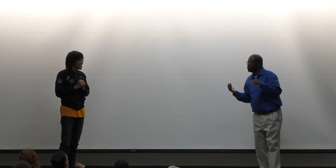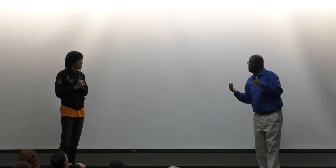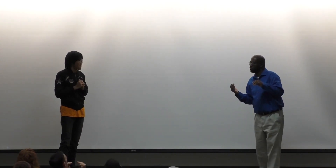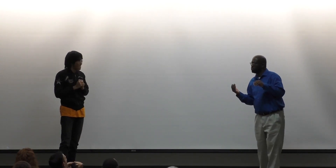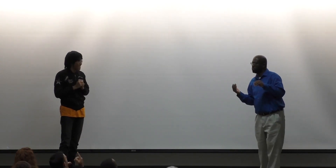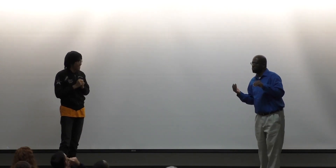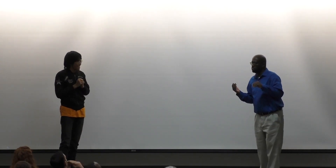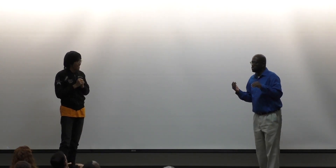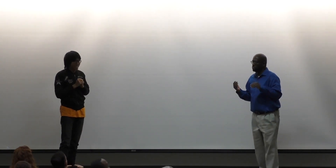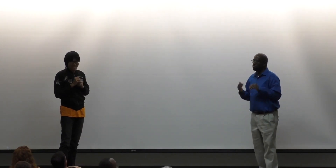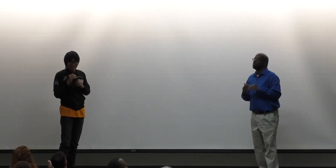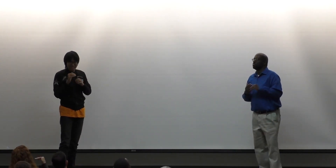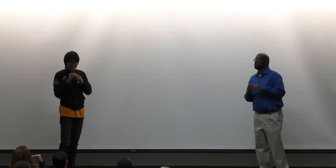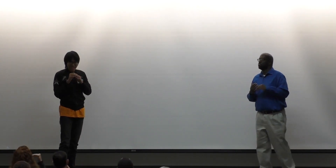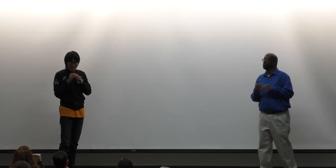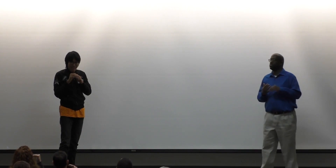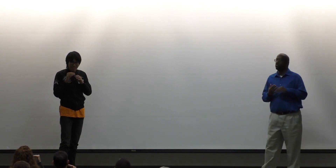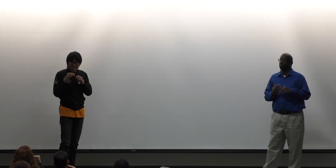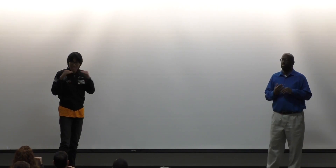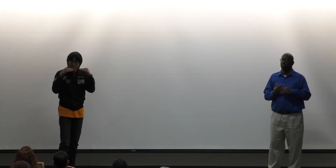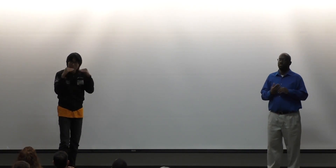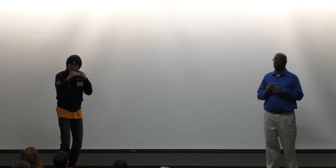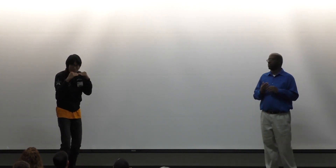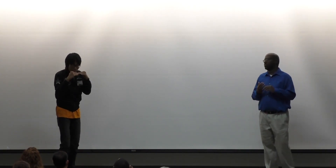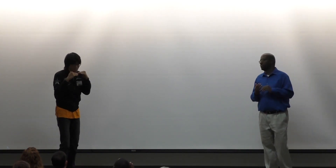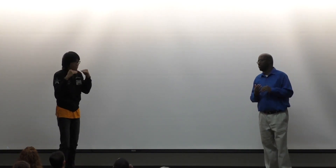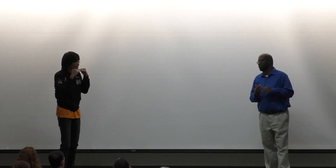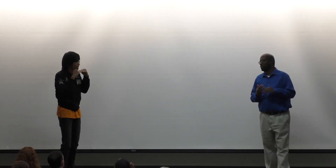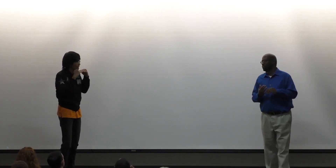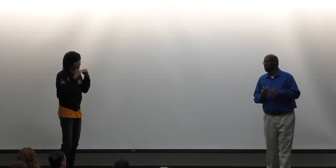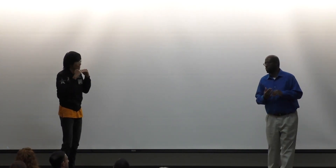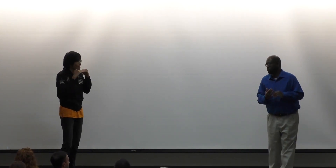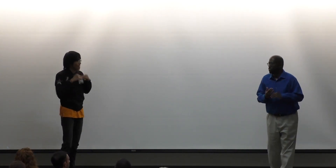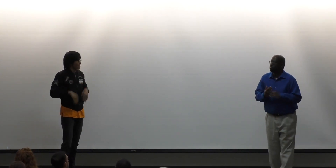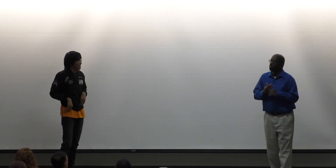I don't understand what you mean. Equal? Equal.